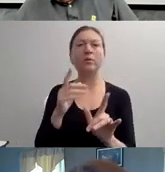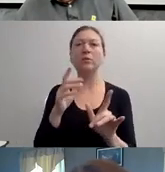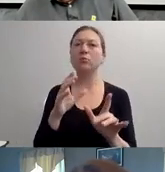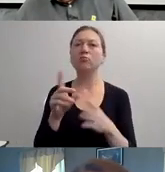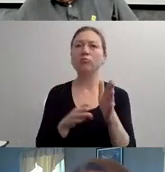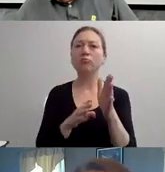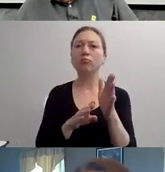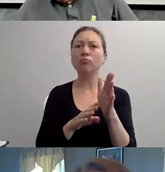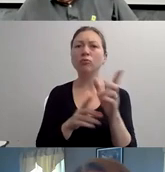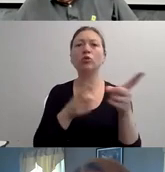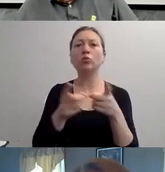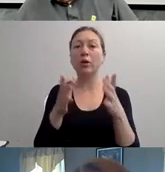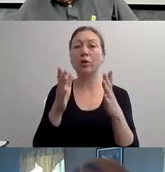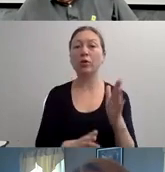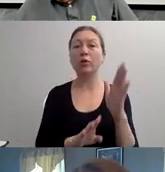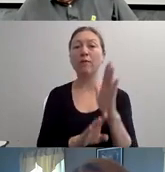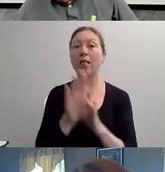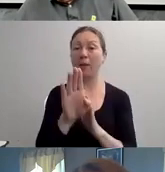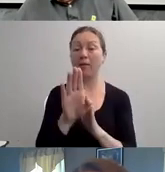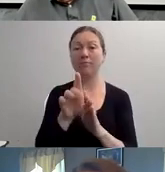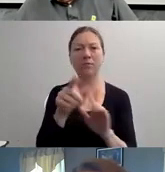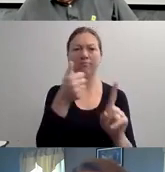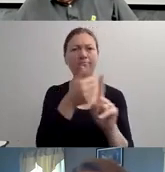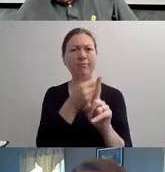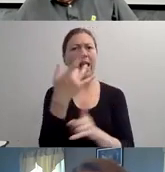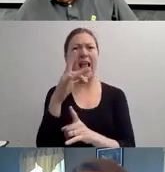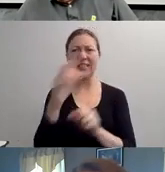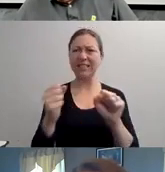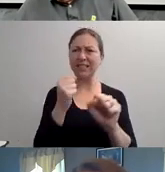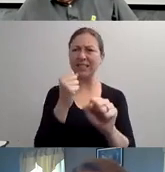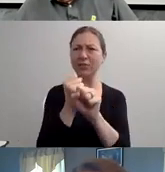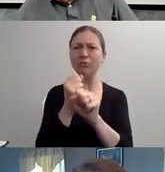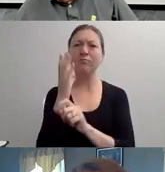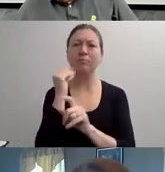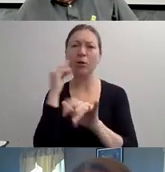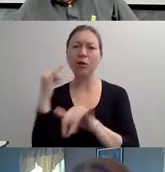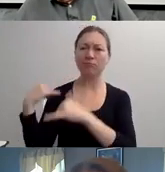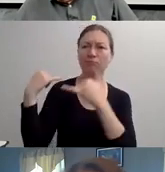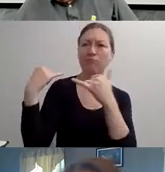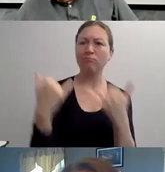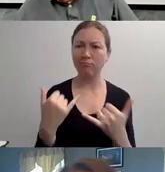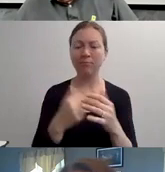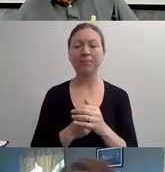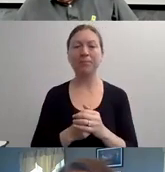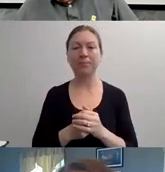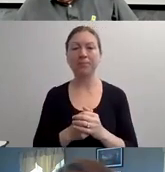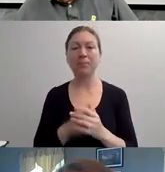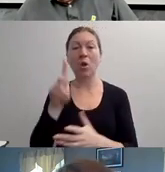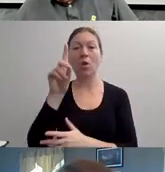">> JOINING THE PRESENTATION, I WANT TO BRIEFLY TALK ABOUT DISABILITY AND WHY WE AT SDI USE